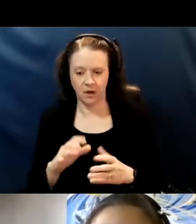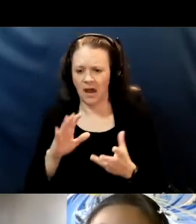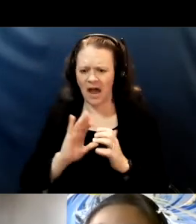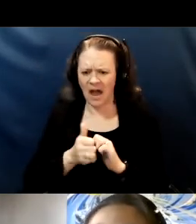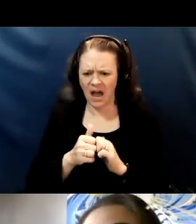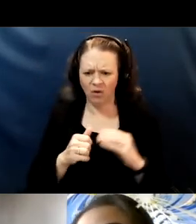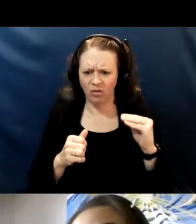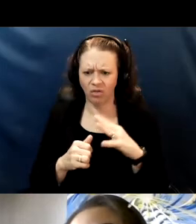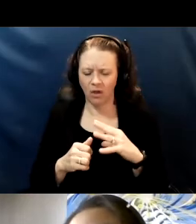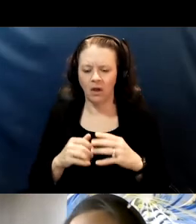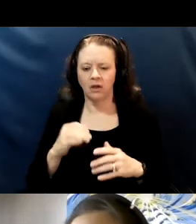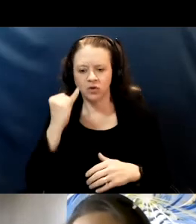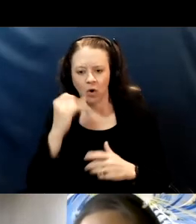they sneeze, they laugh, they talk.